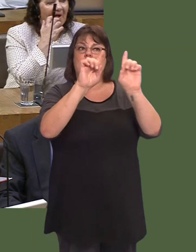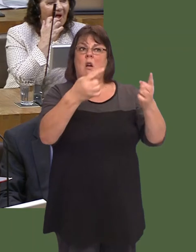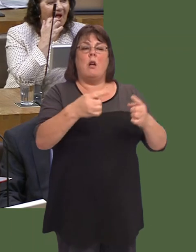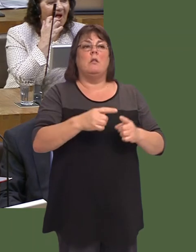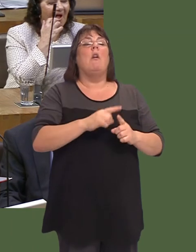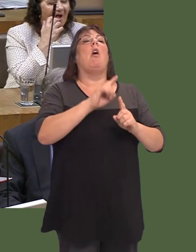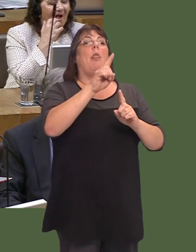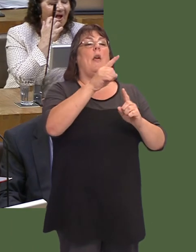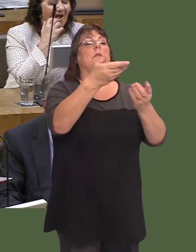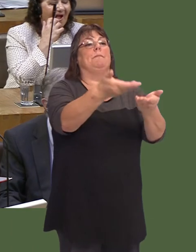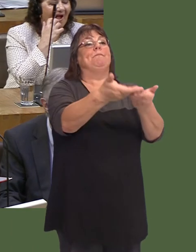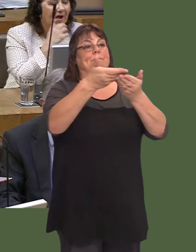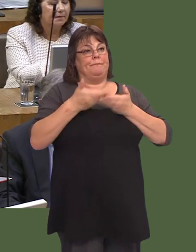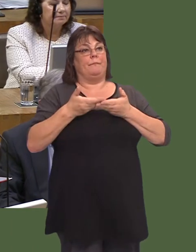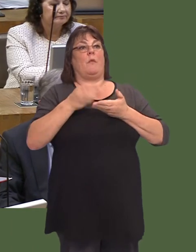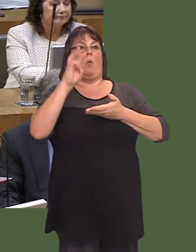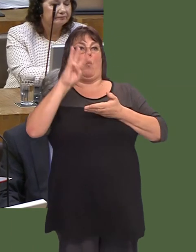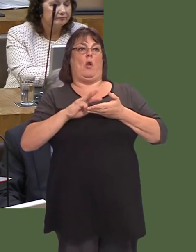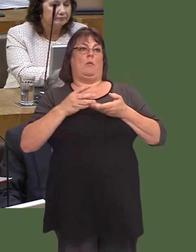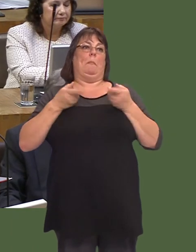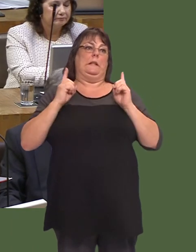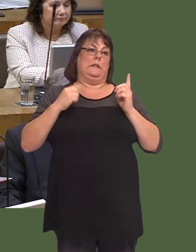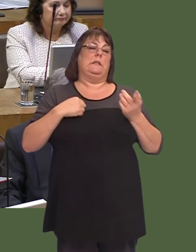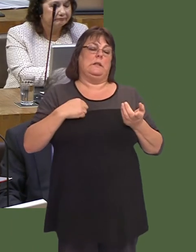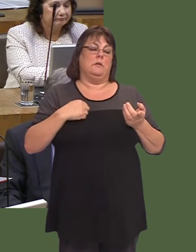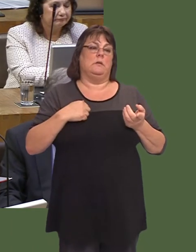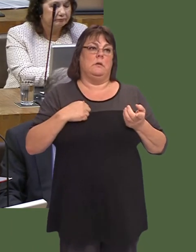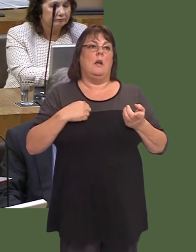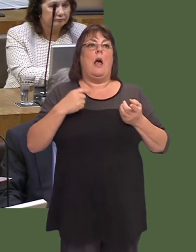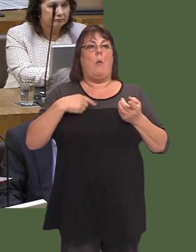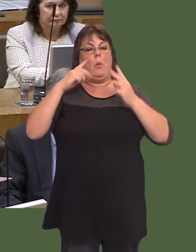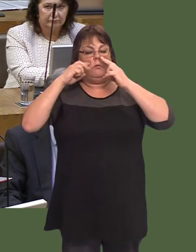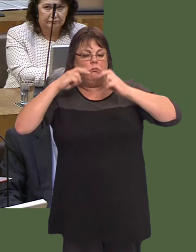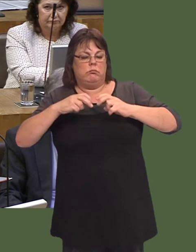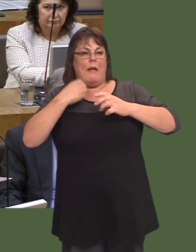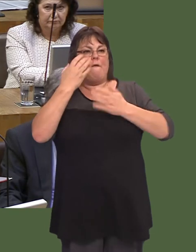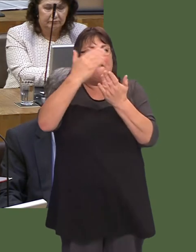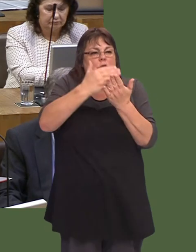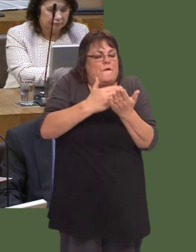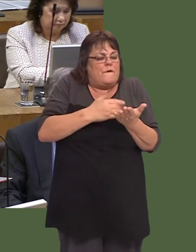i Weinidogion Cymru ac wedi hynny, wrth gwrs, byddaiín rhaid ystyried pob ffaith ynglyn